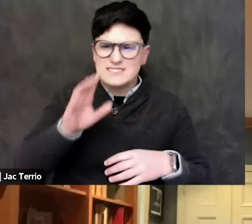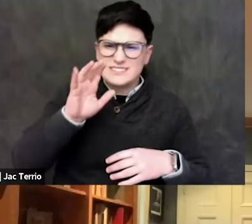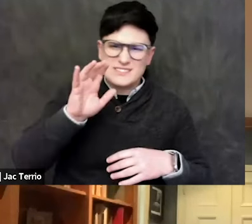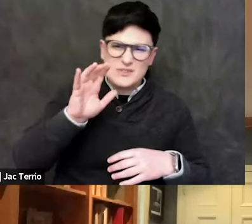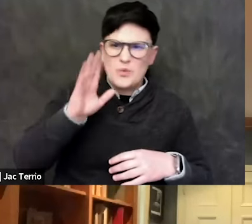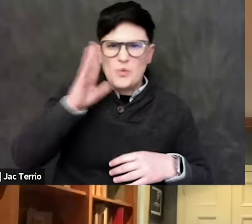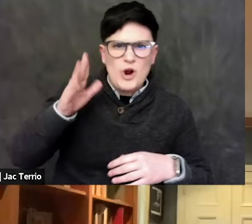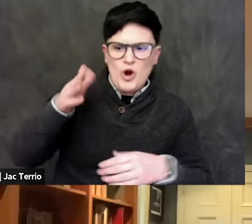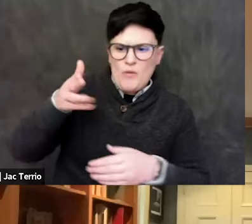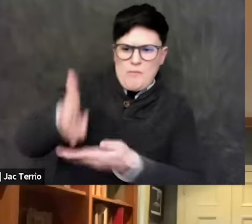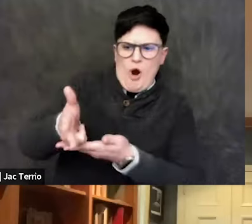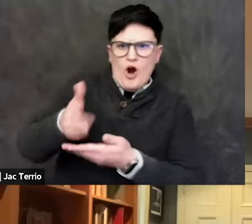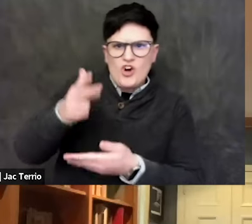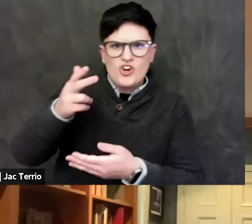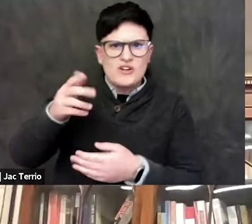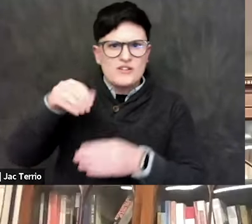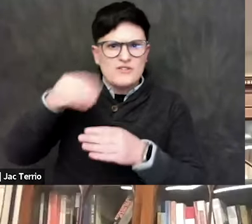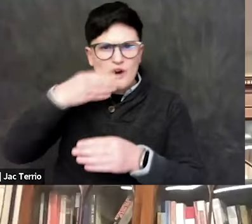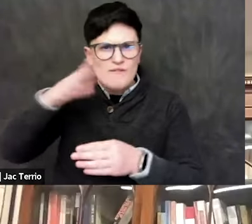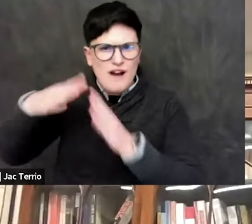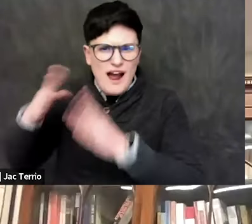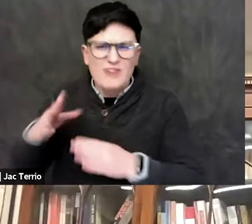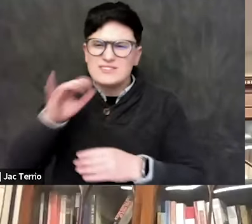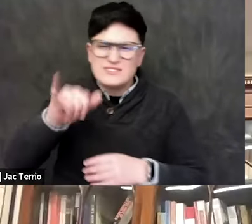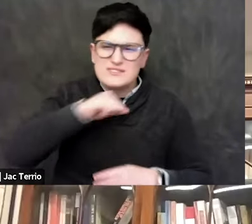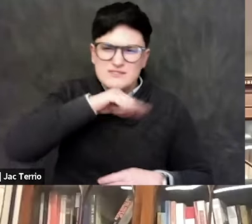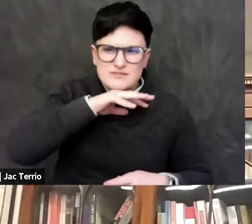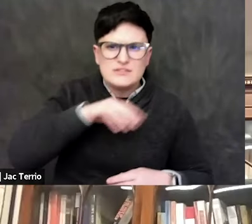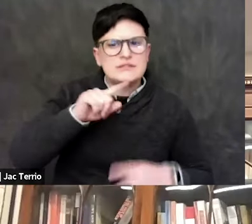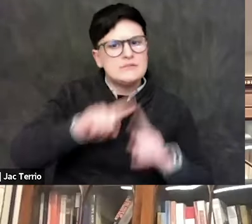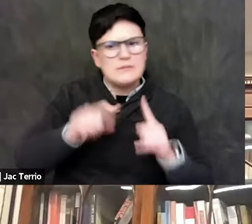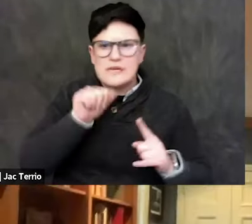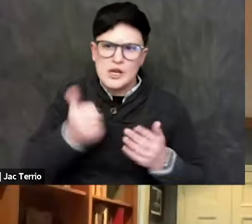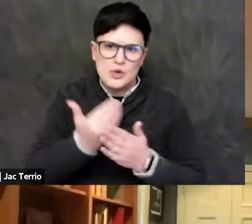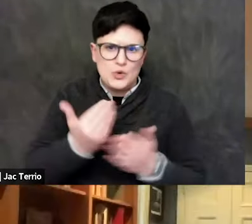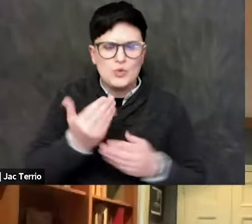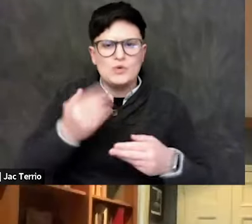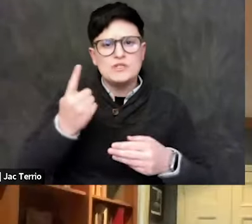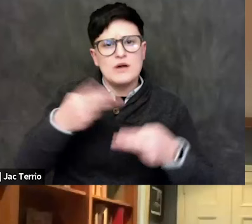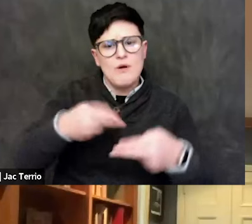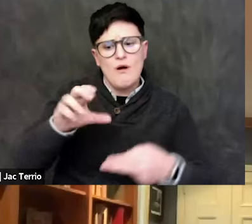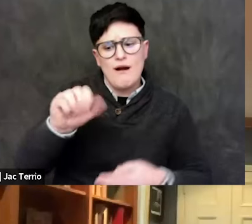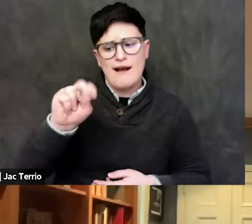I mean, there's a thing called Canary Mission, which has been around and has identified students